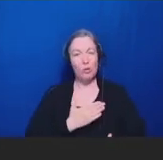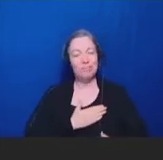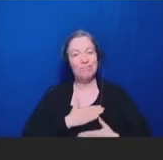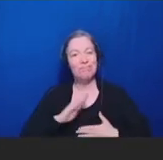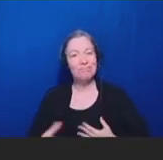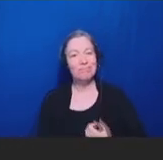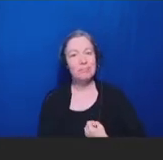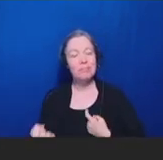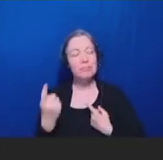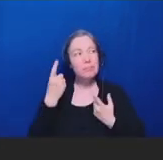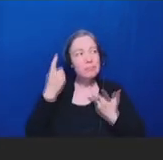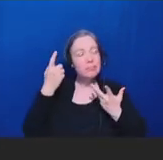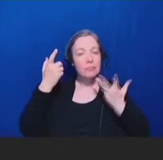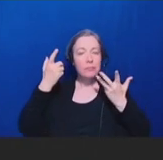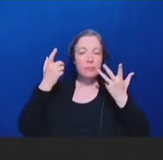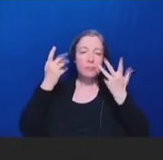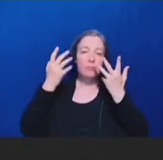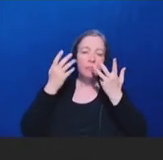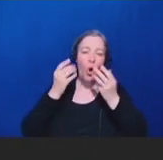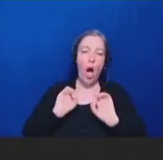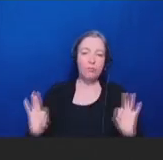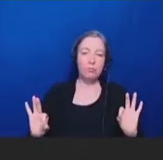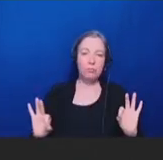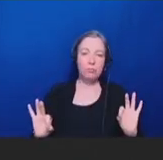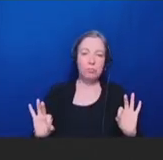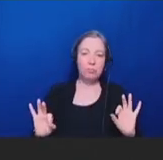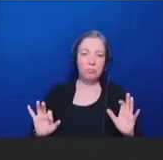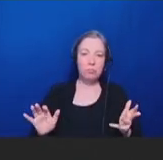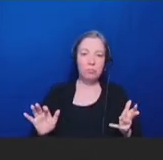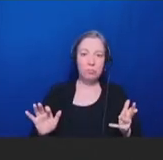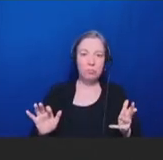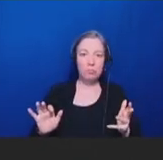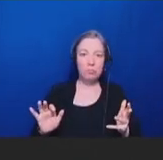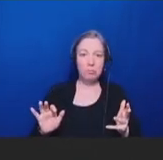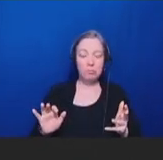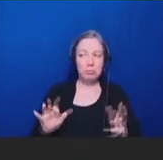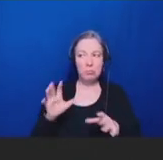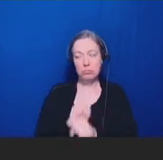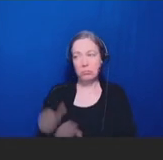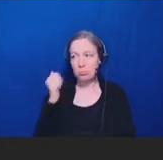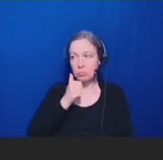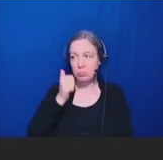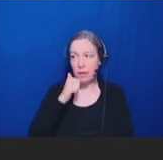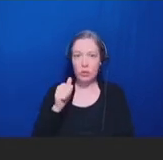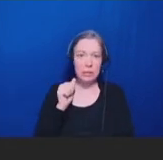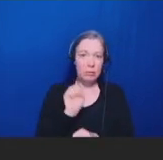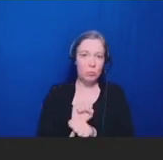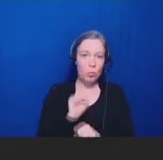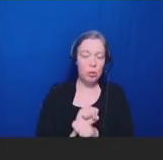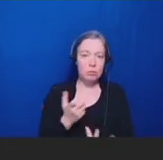of turn off in situations where we're engaging in routine tasks such as work or if we're